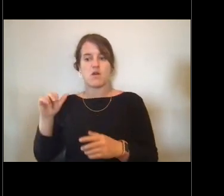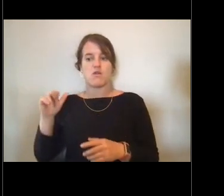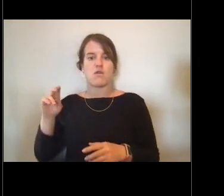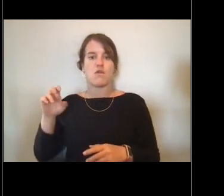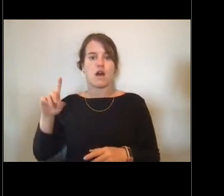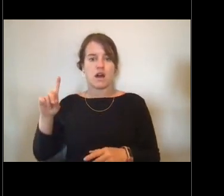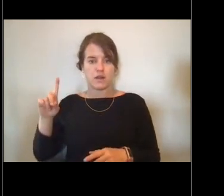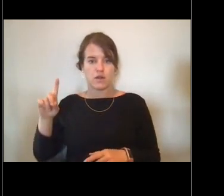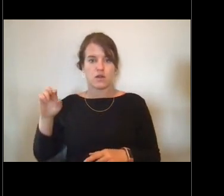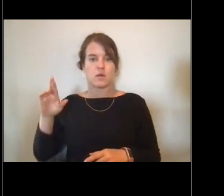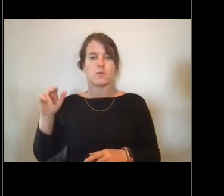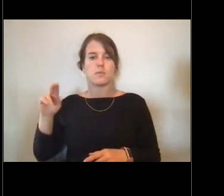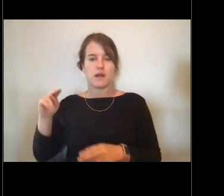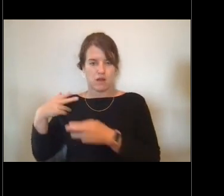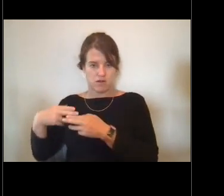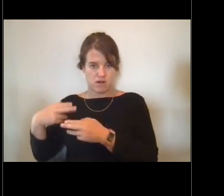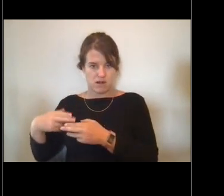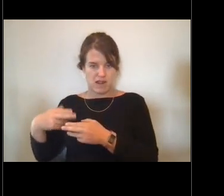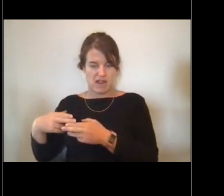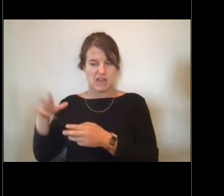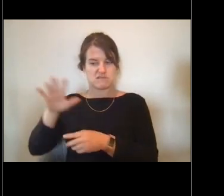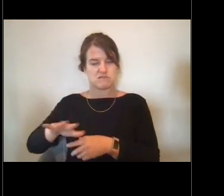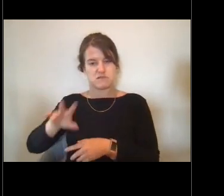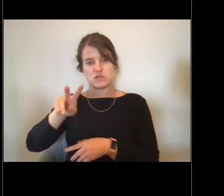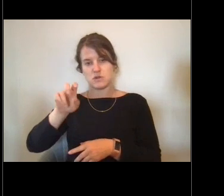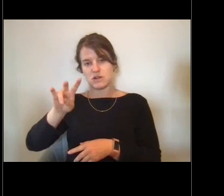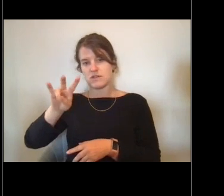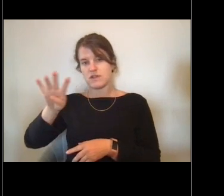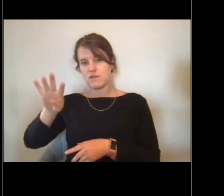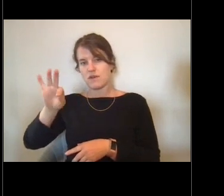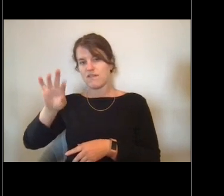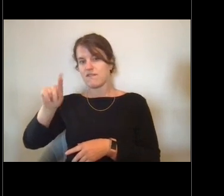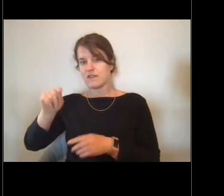I think the Ronald Brown is about 274 feet in length.